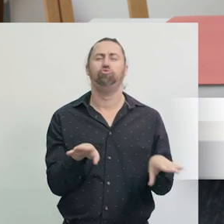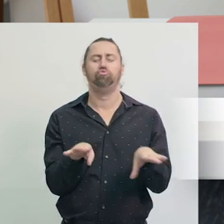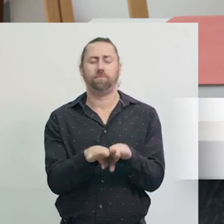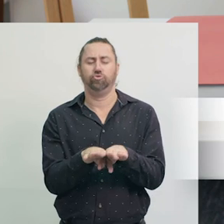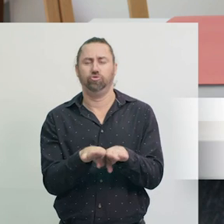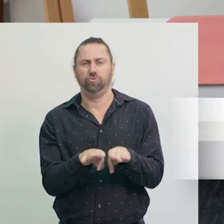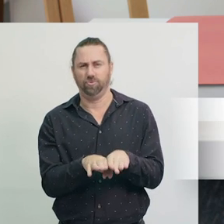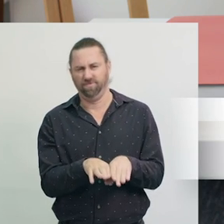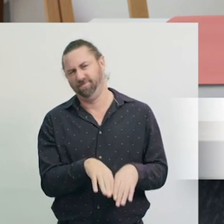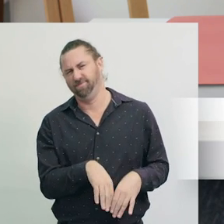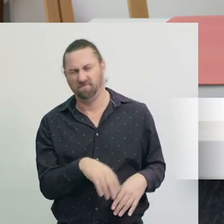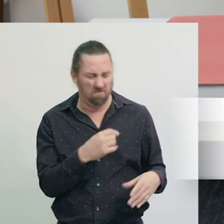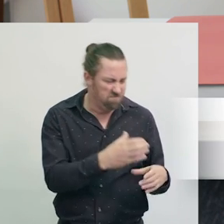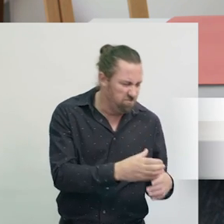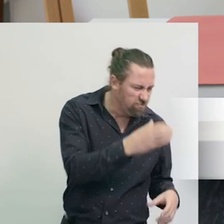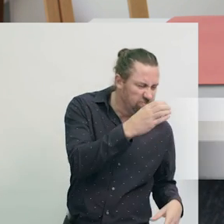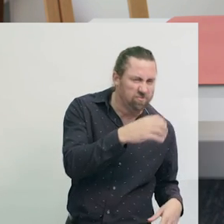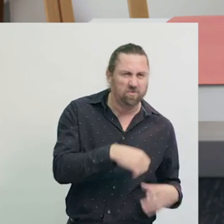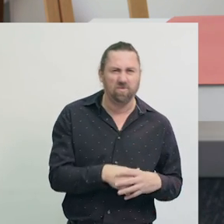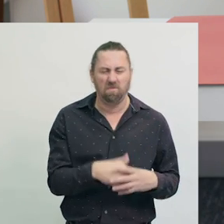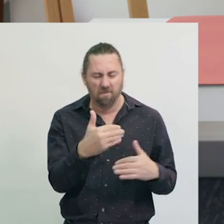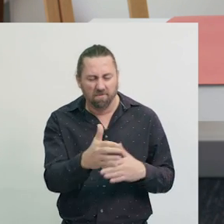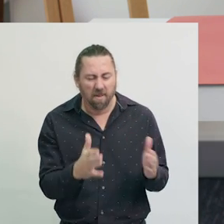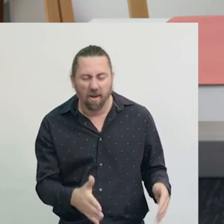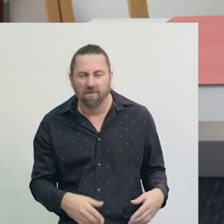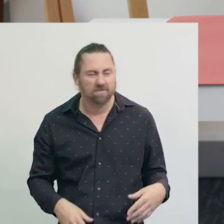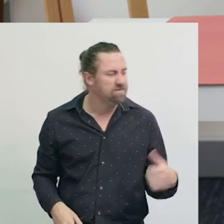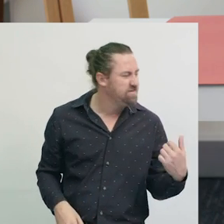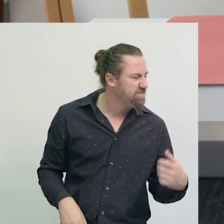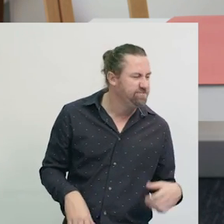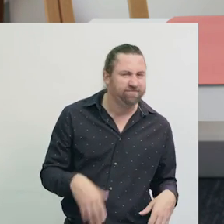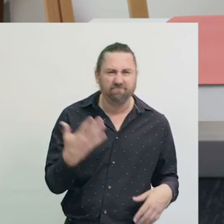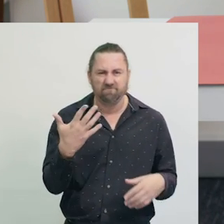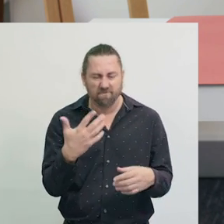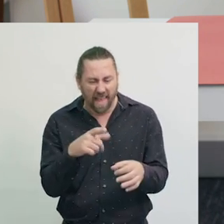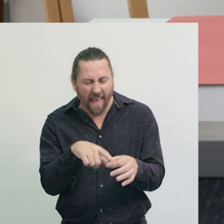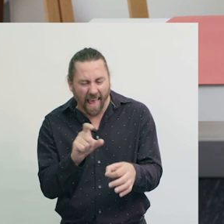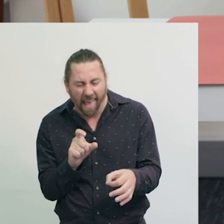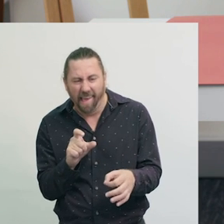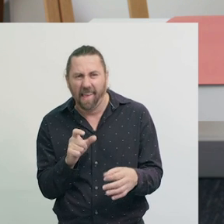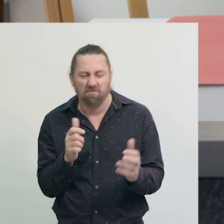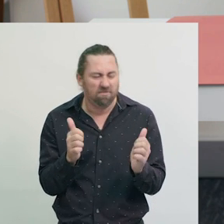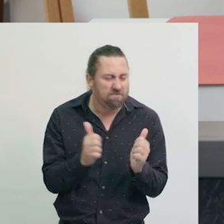There are bottles and boxes, cans, and papers.